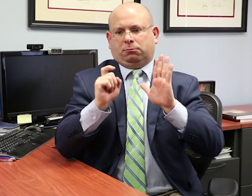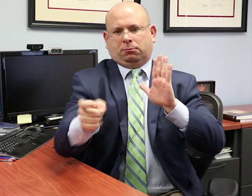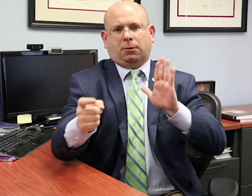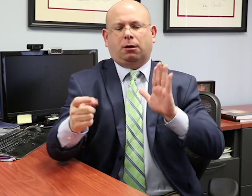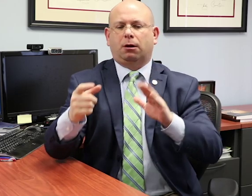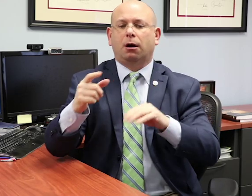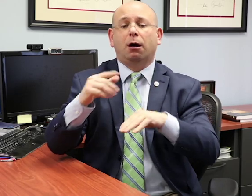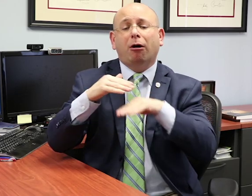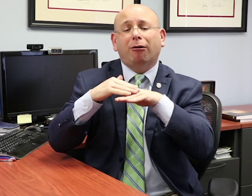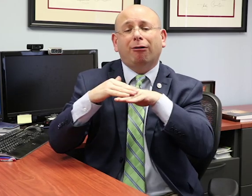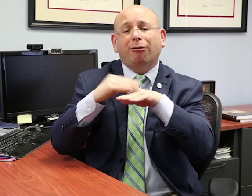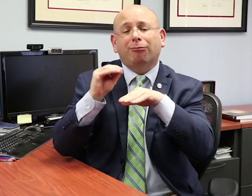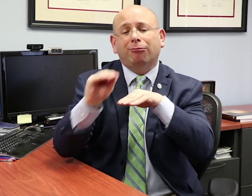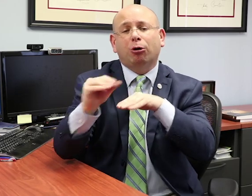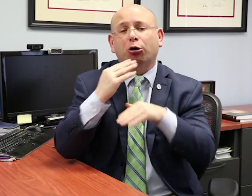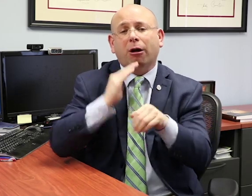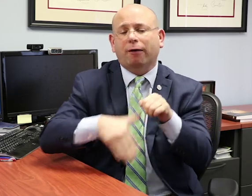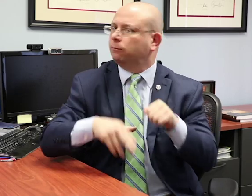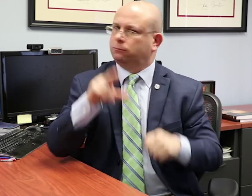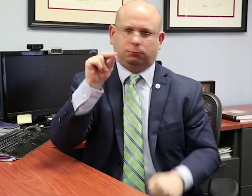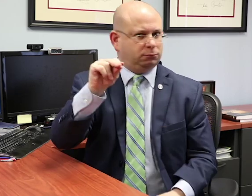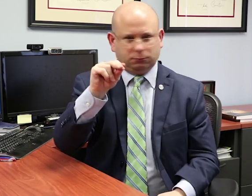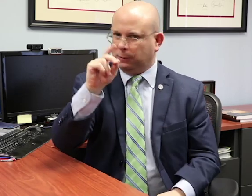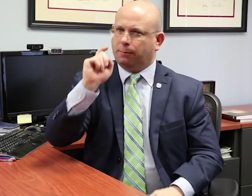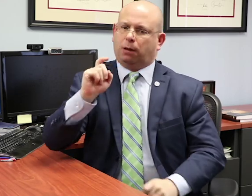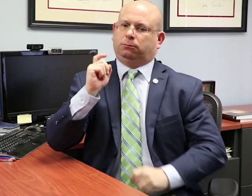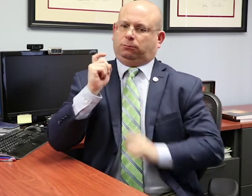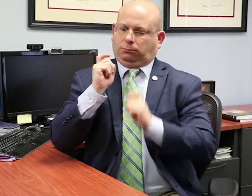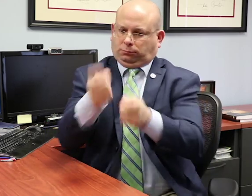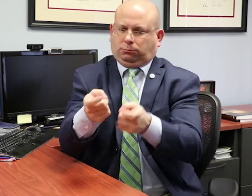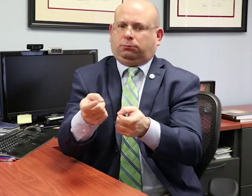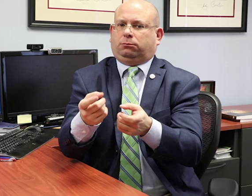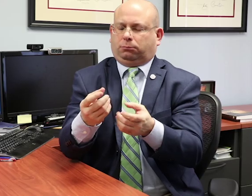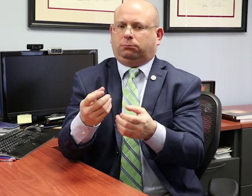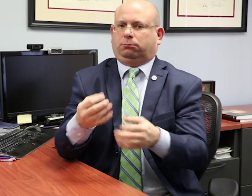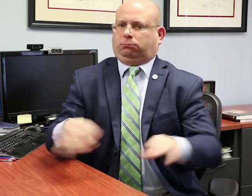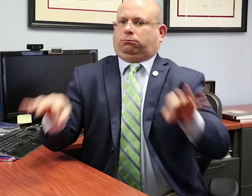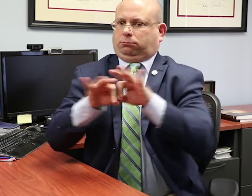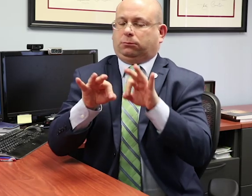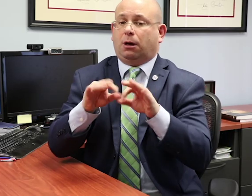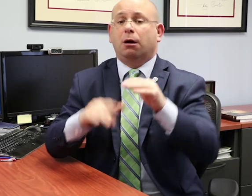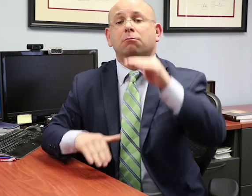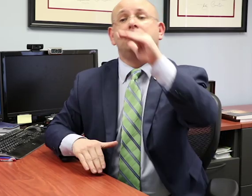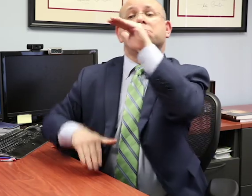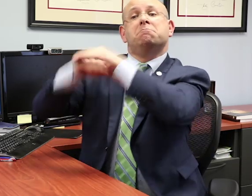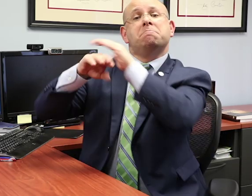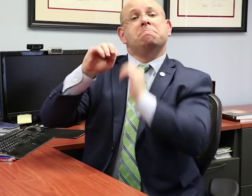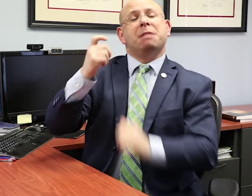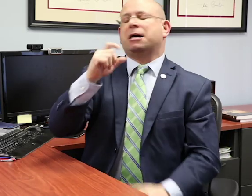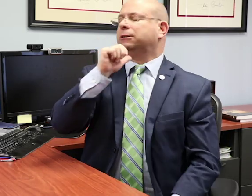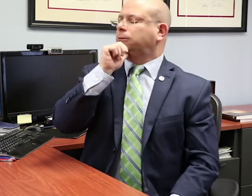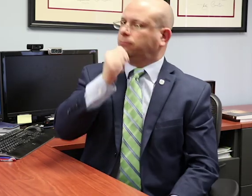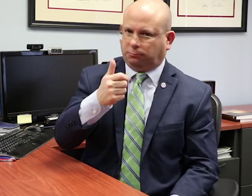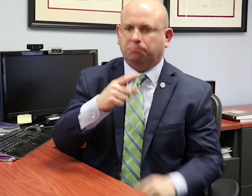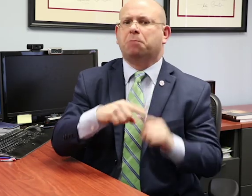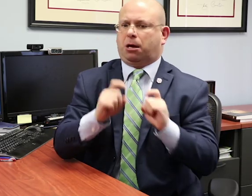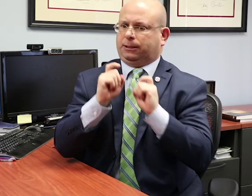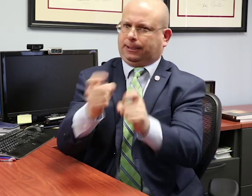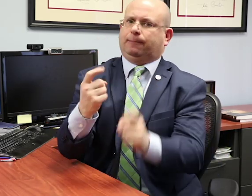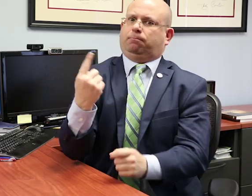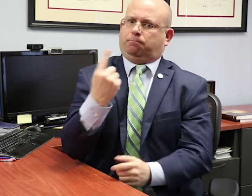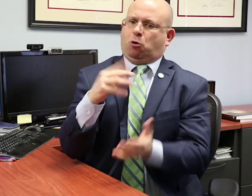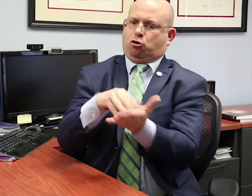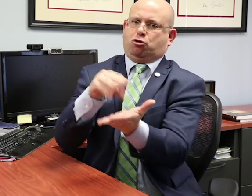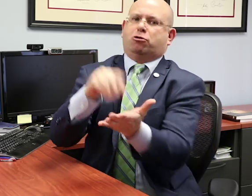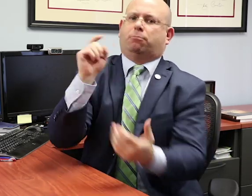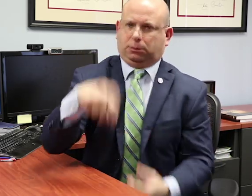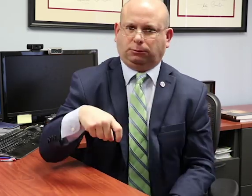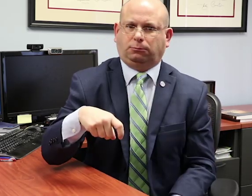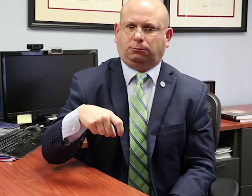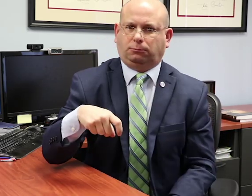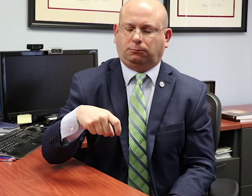the IEP standard for all students with disabilities.